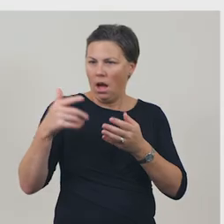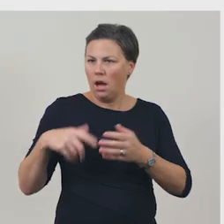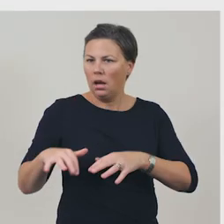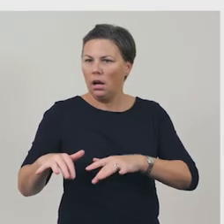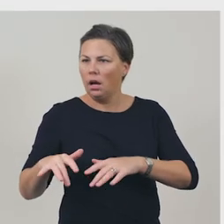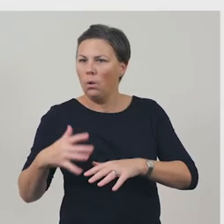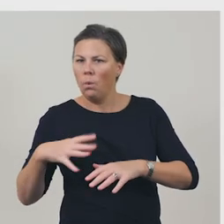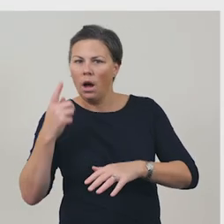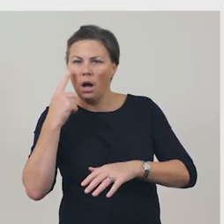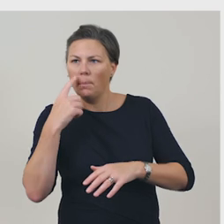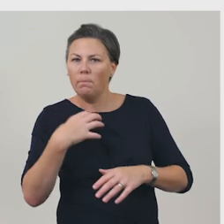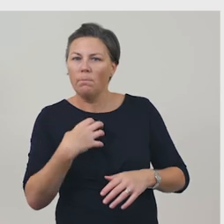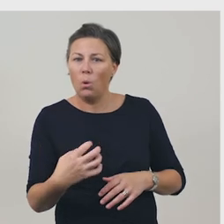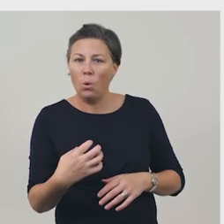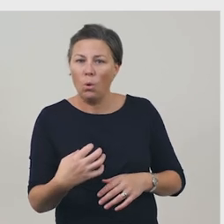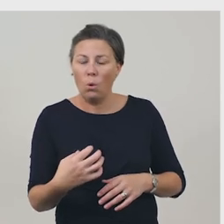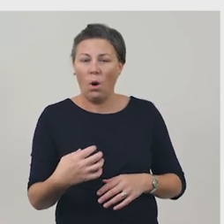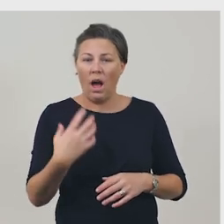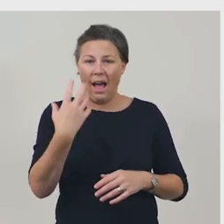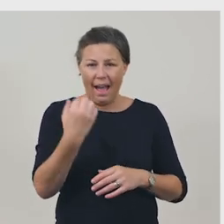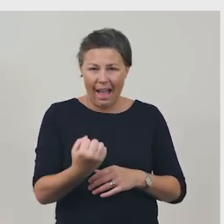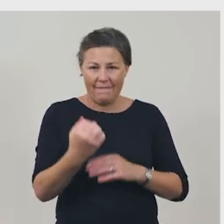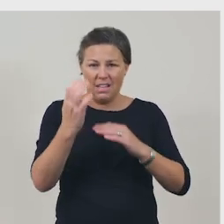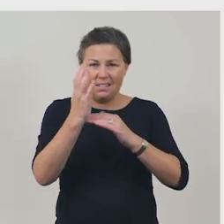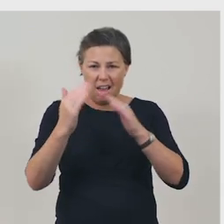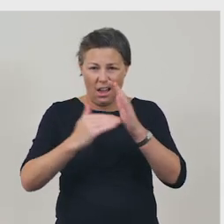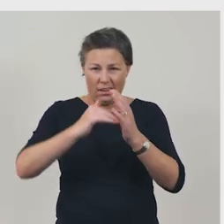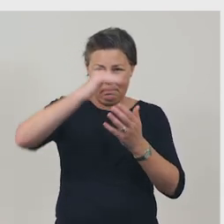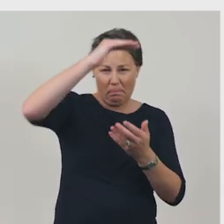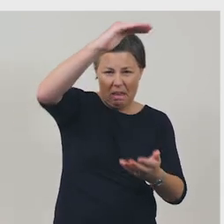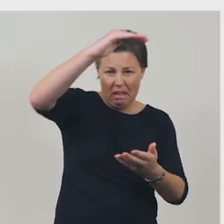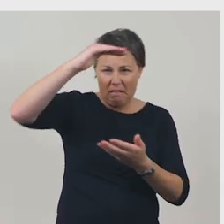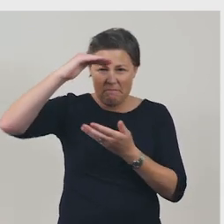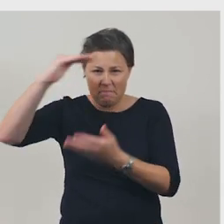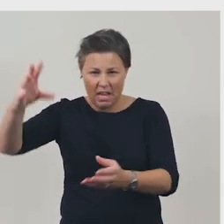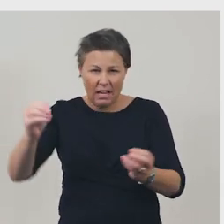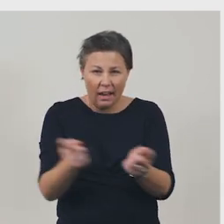The Ginkis website uses size, positioning, and colour to do this.